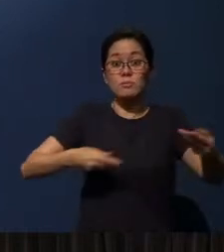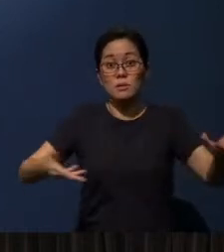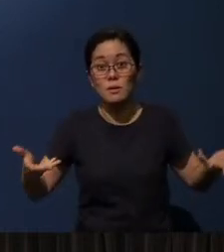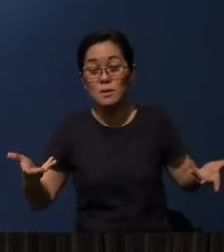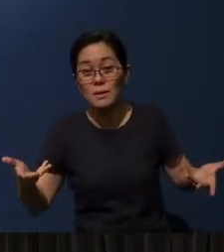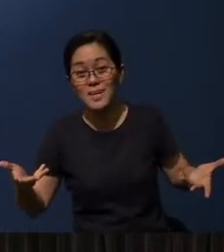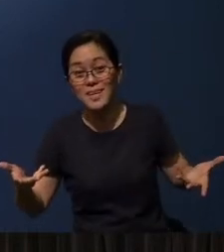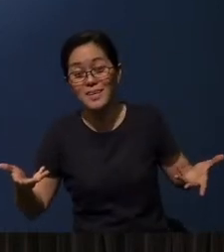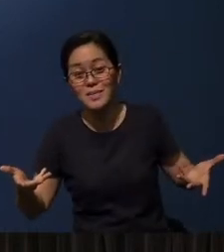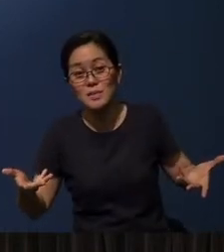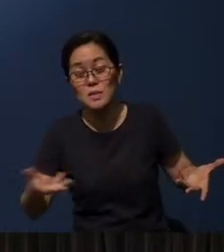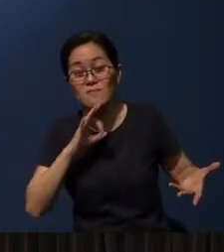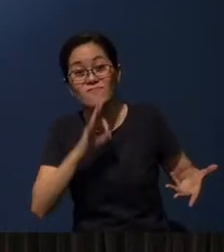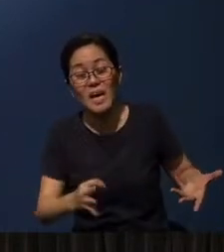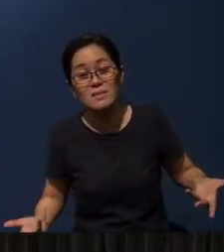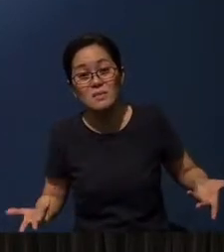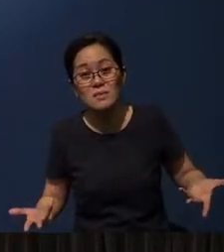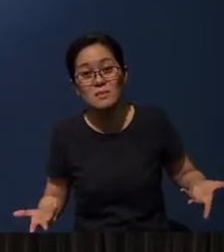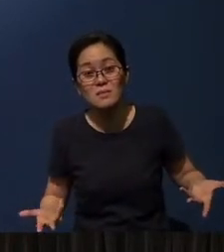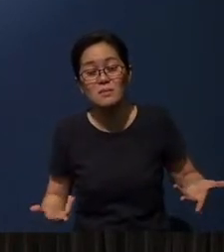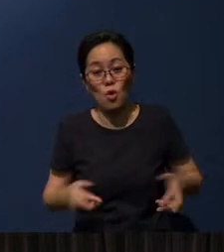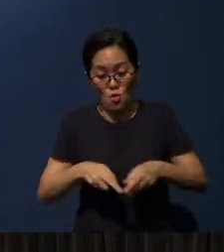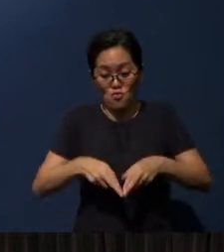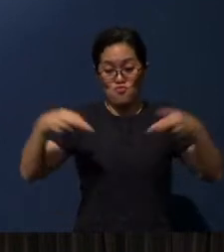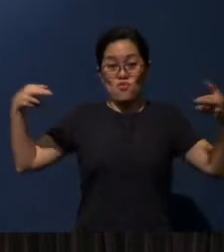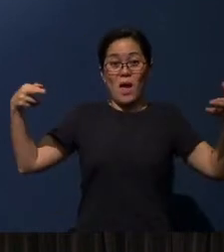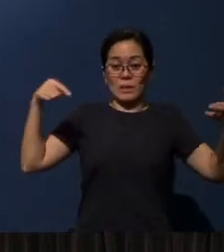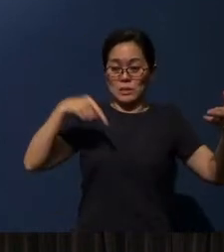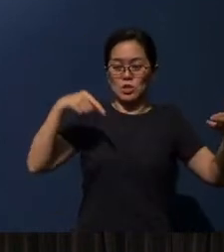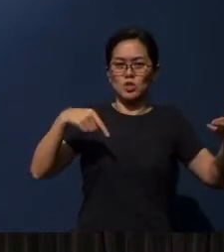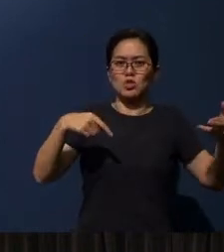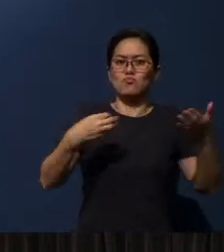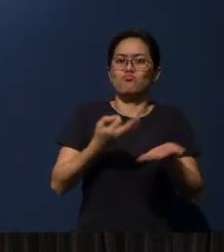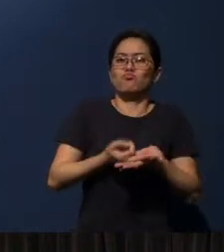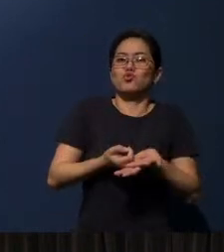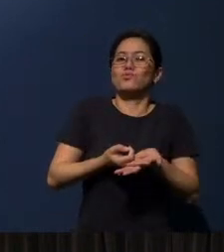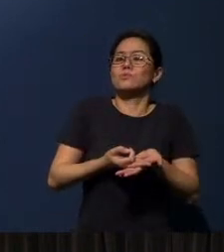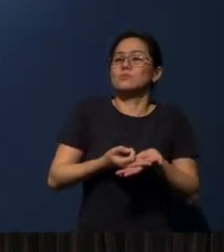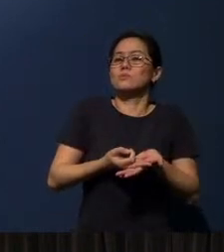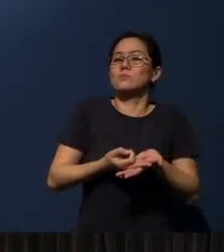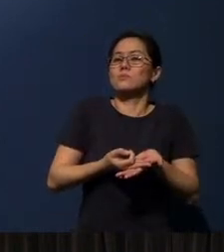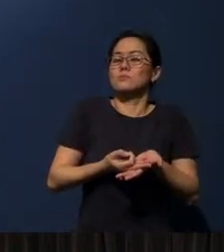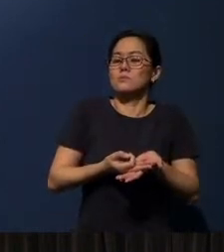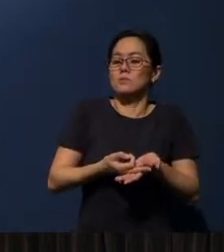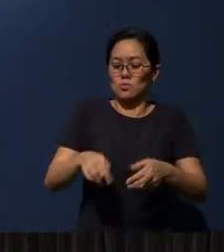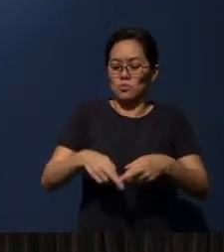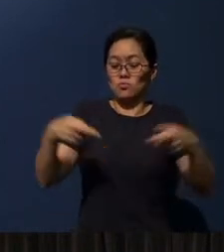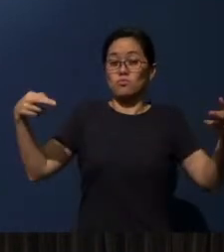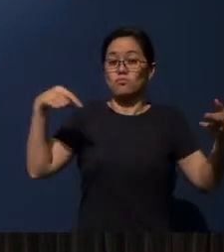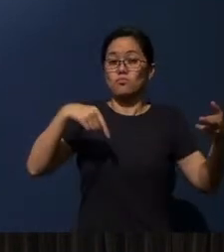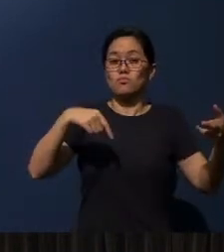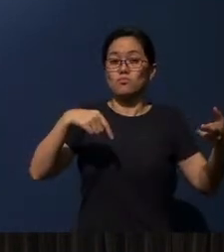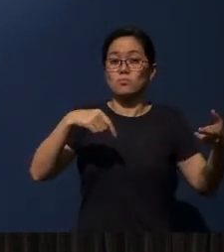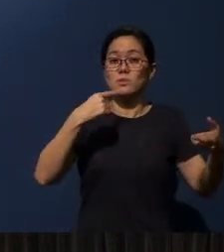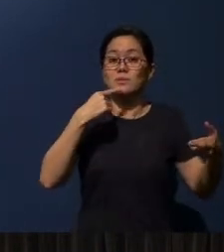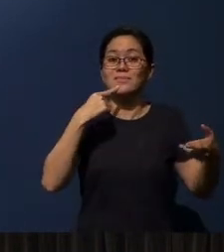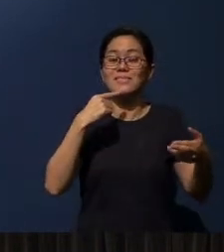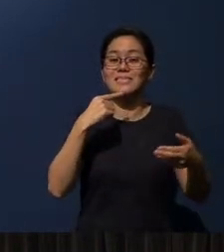In fact, Revelation itself is a proof. Revelation talks about letters to the seven churches.